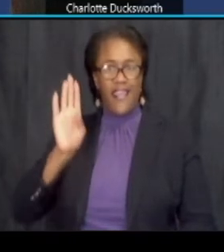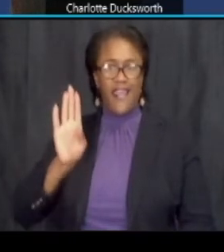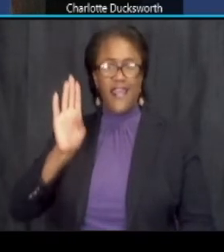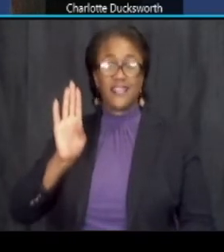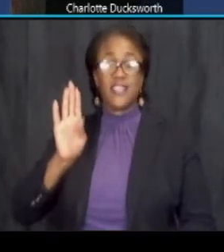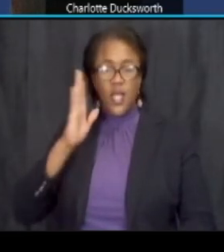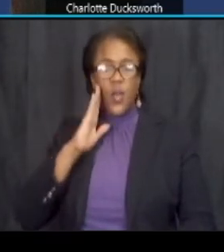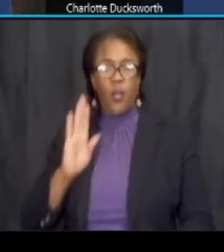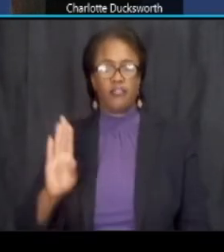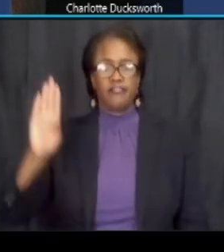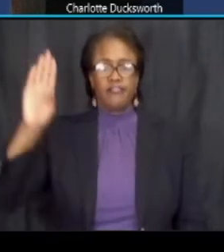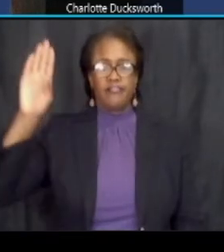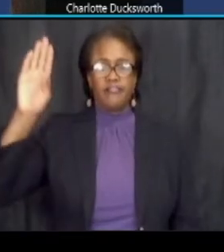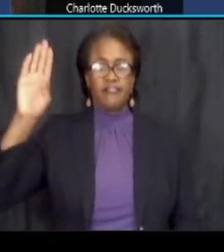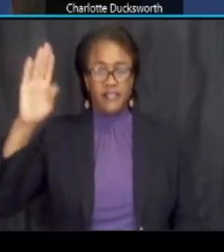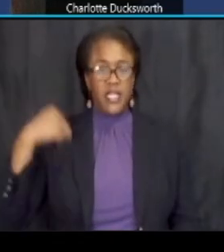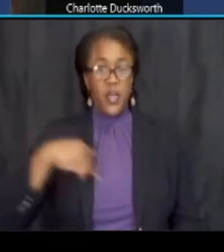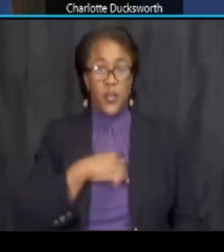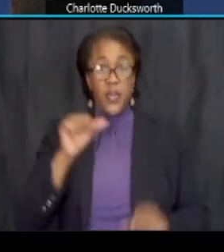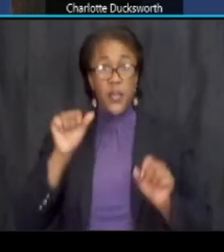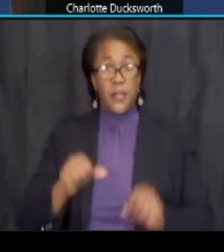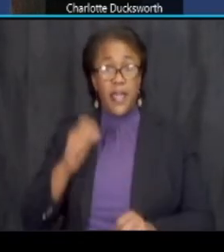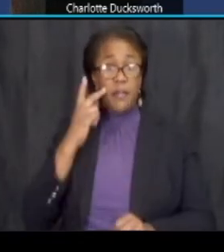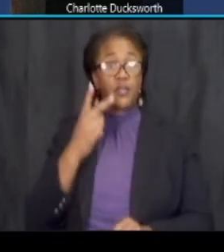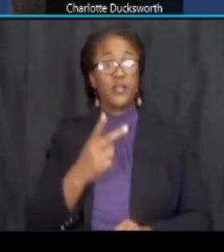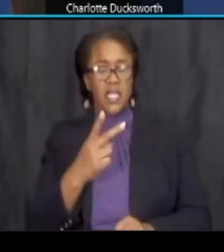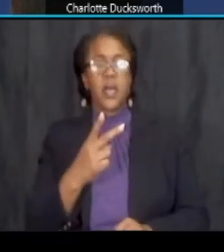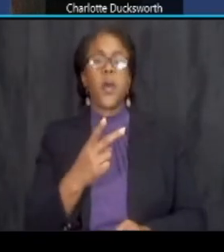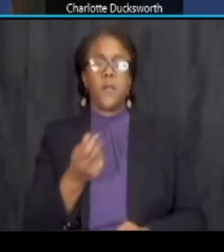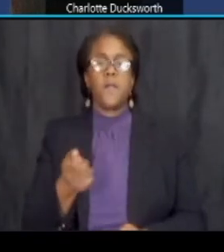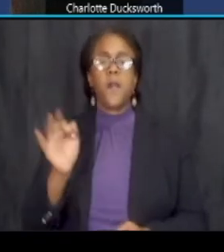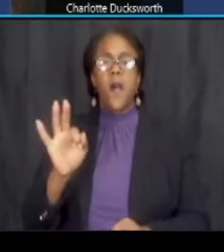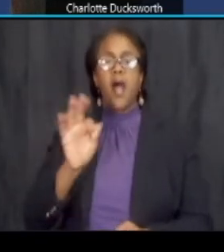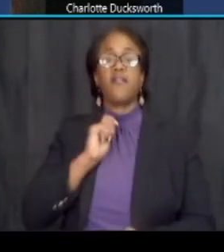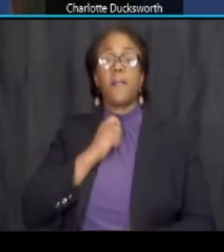raise your hand and we will be able to take you off mute during the q a